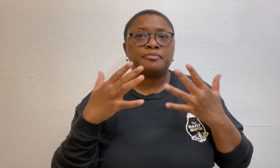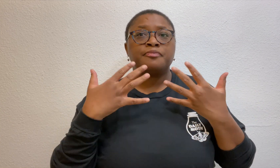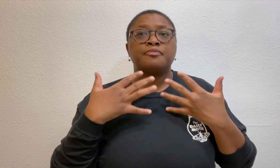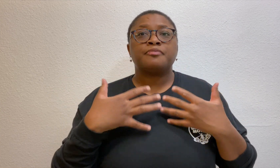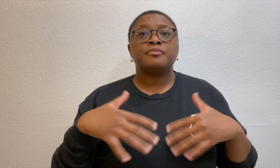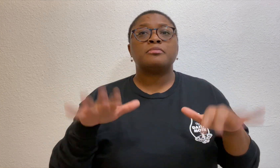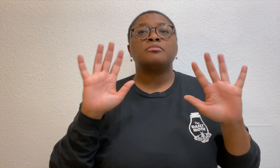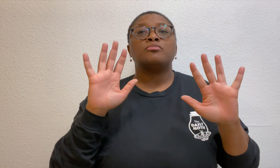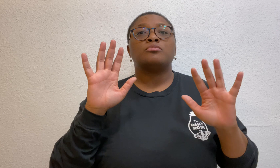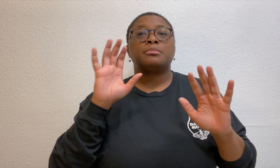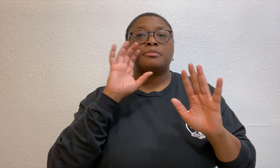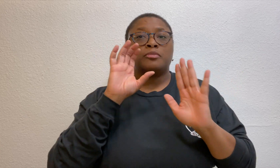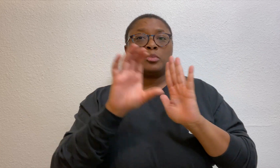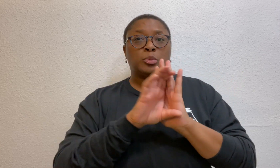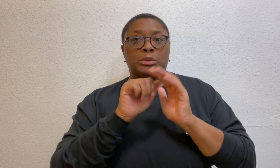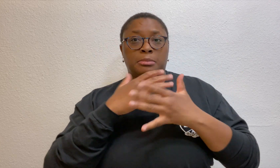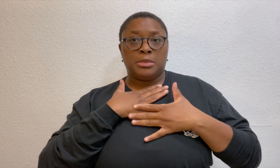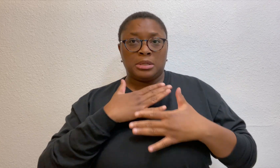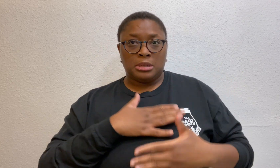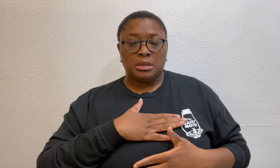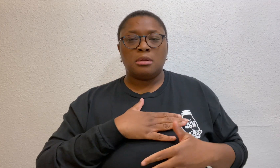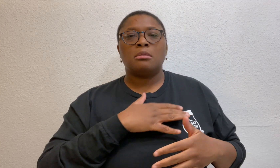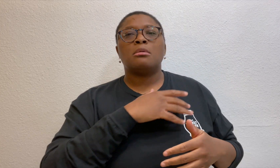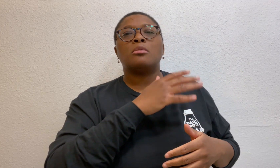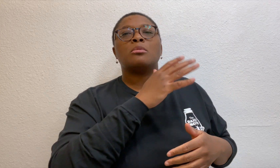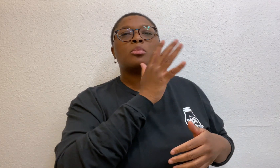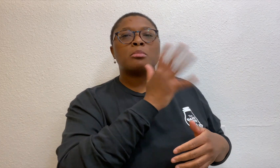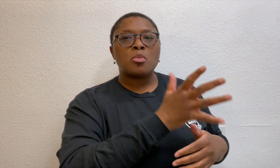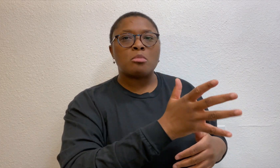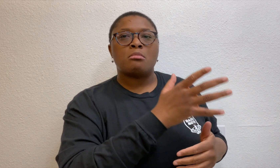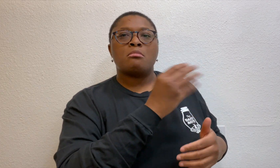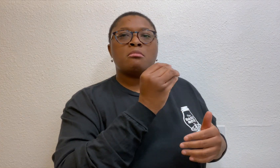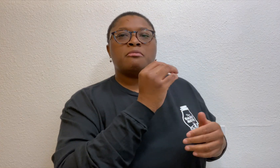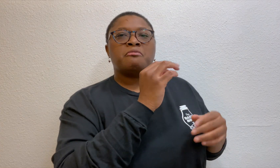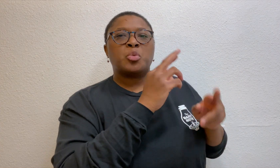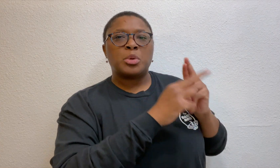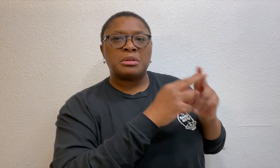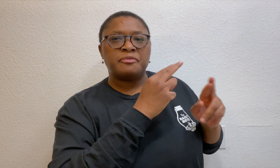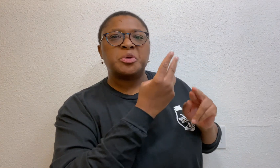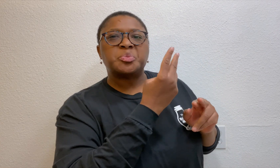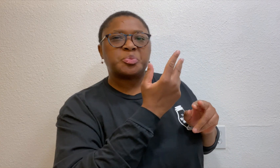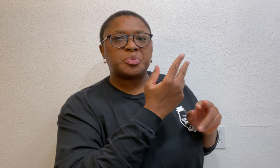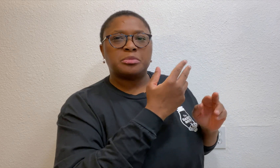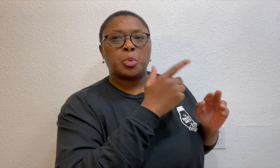After the court was finished showing pictures of Grant’s body, Grant’s grandmother and relatives,